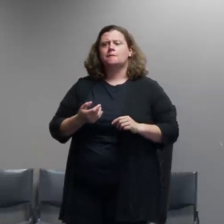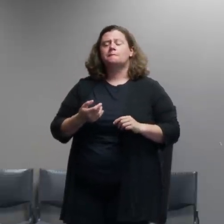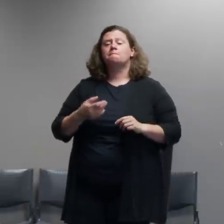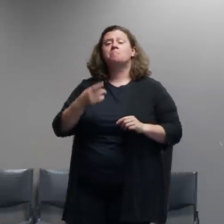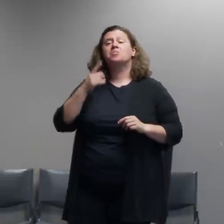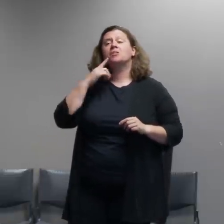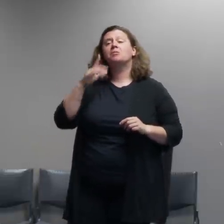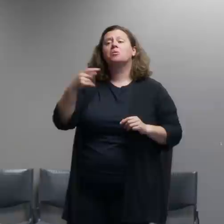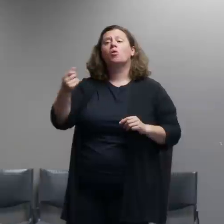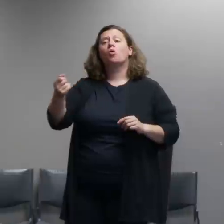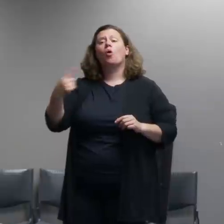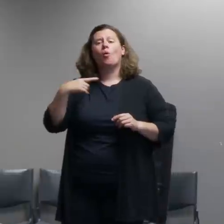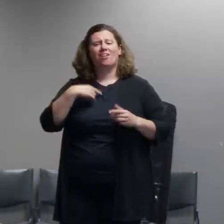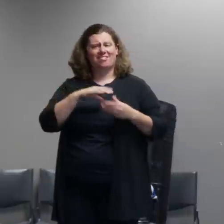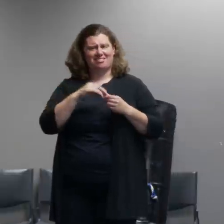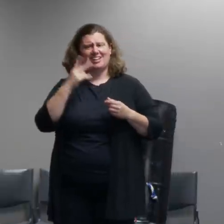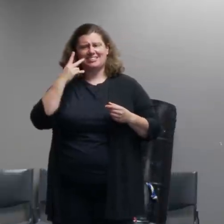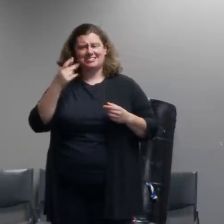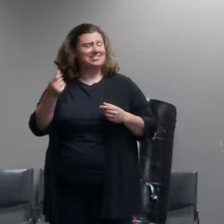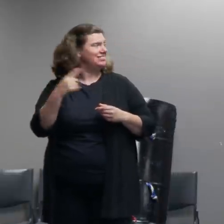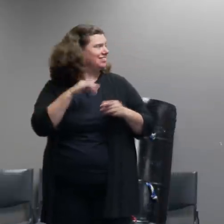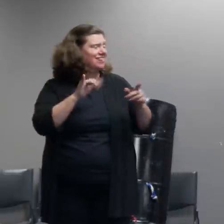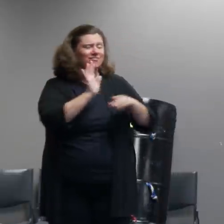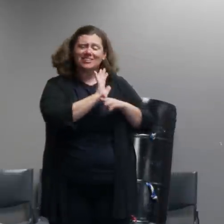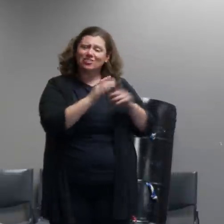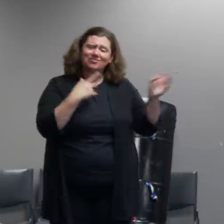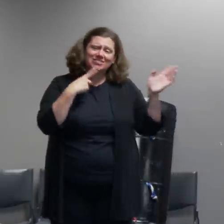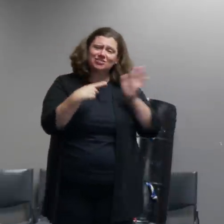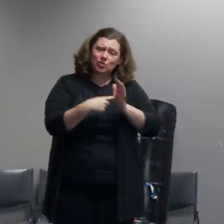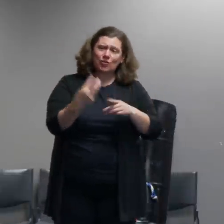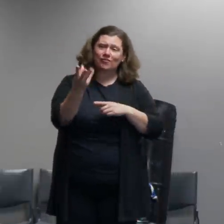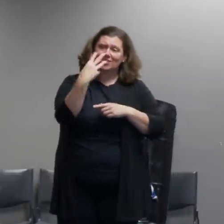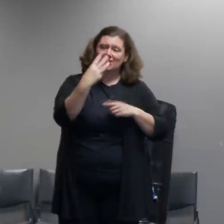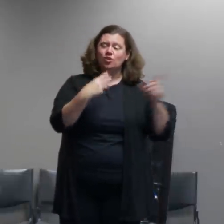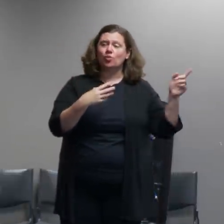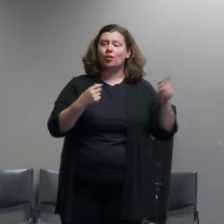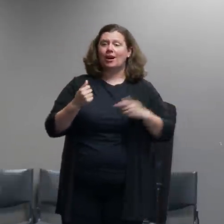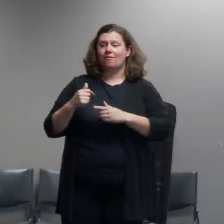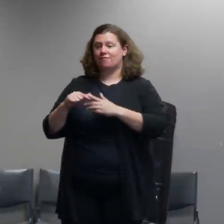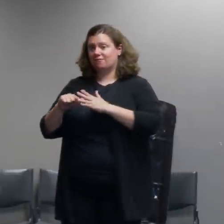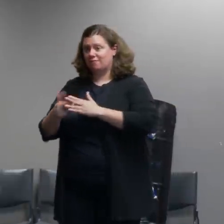that you've seen in the videos today and fires being lit and